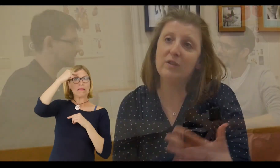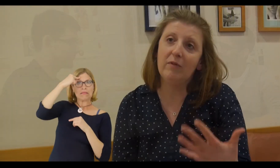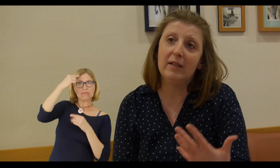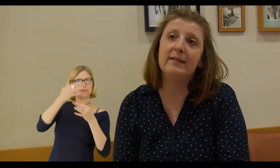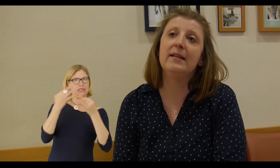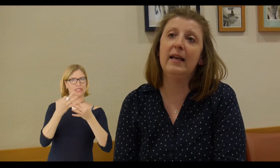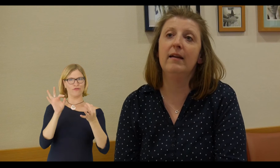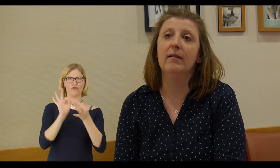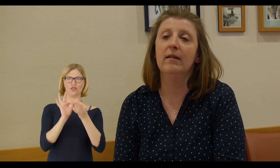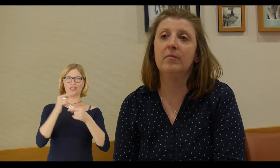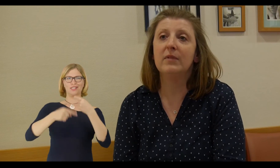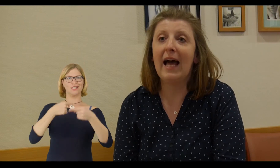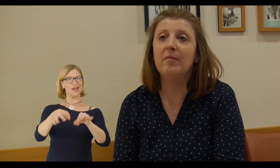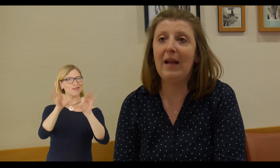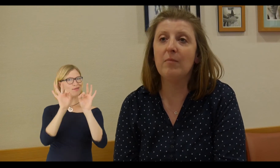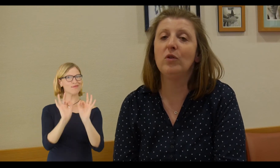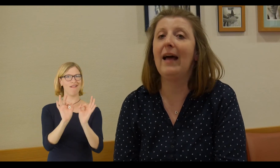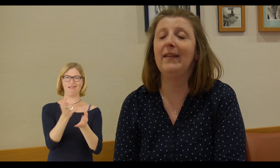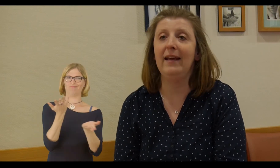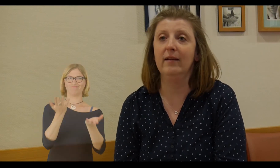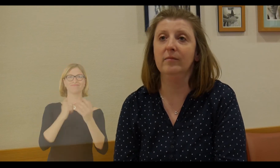You have to stay tuned into these things and not forget them.